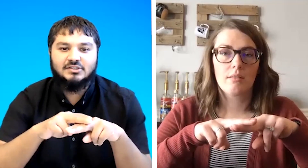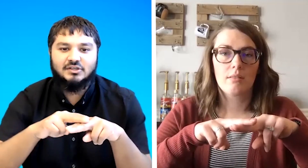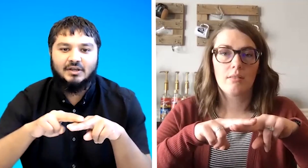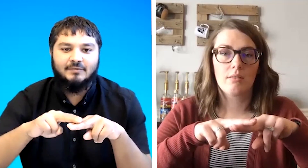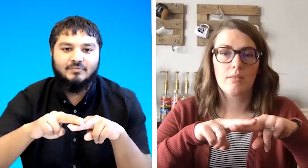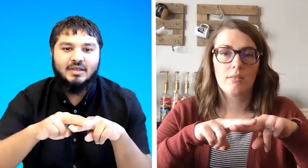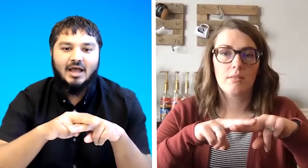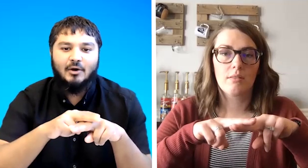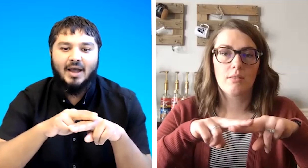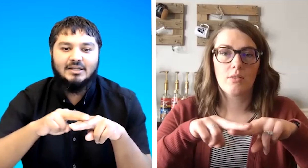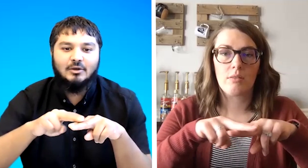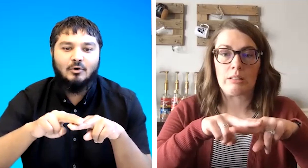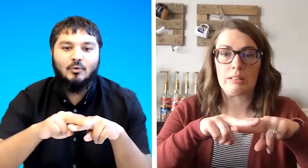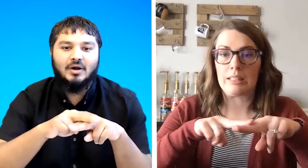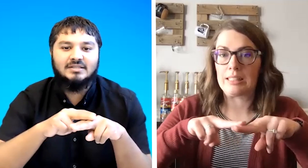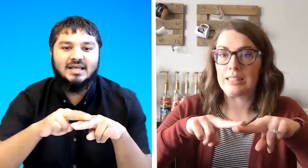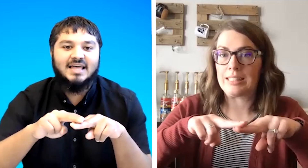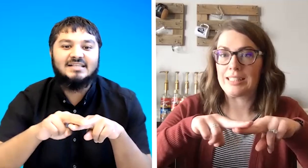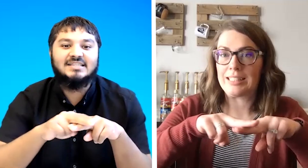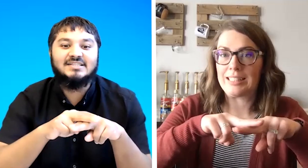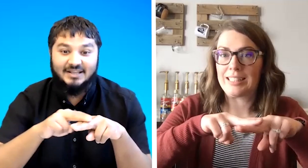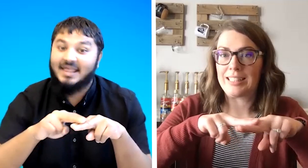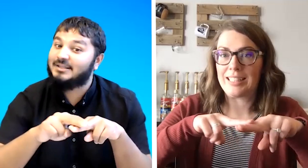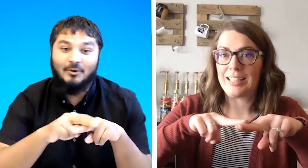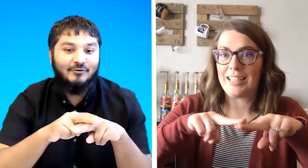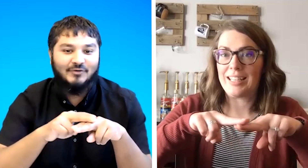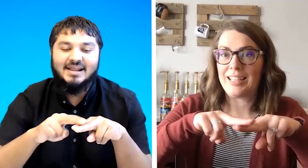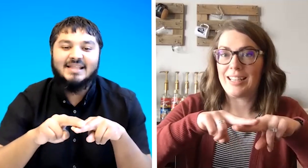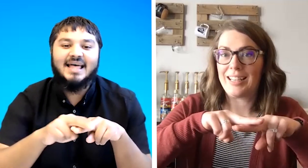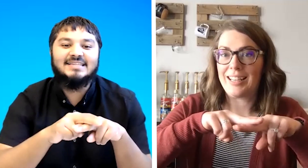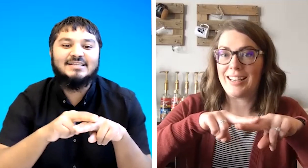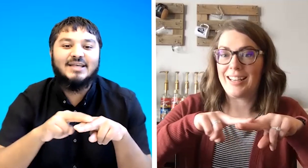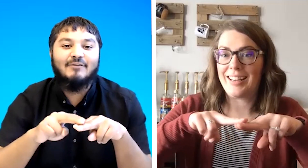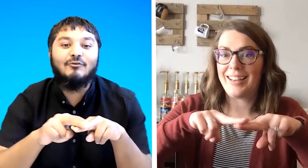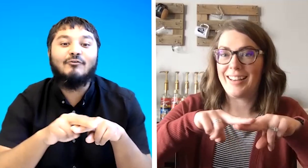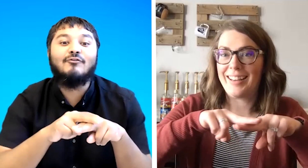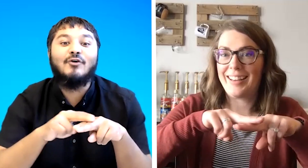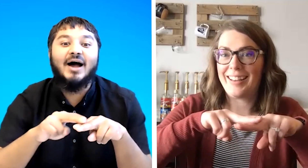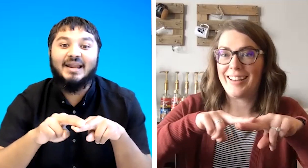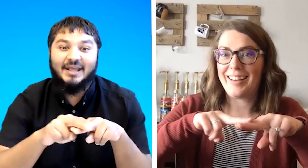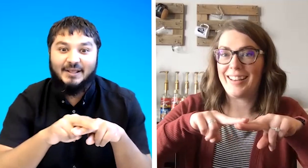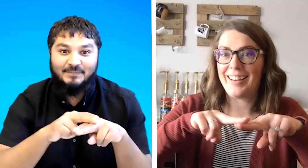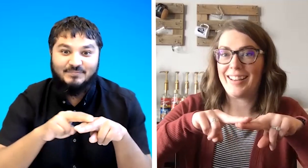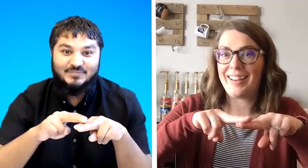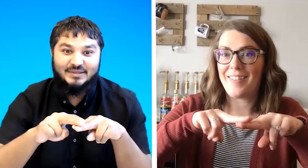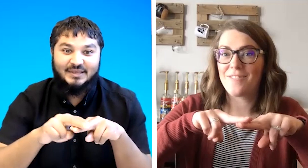sign i got anti-clockwise and that's the sign that's perfect that's the sign for friday okay